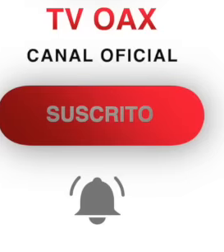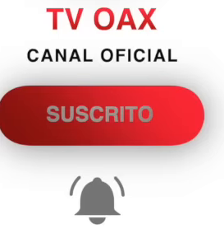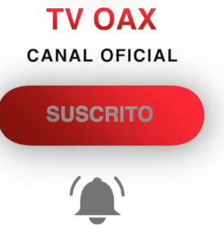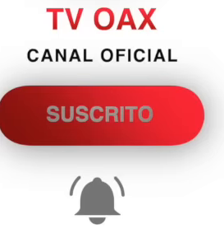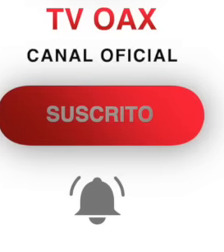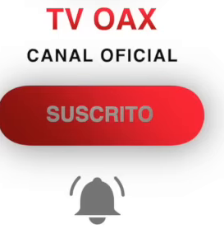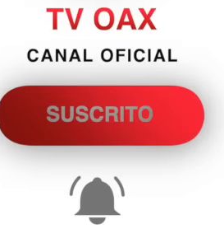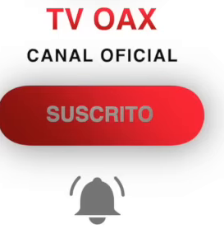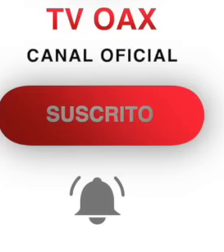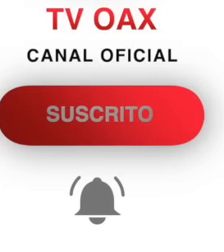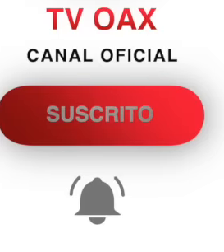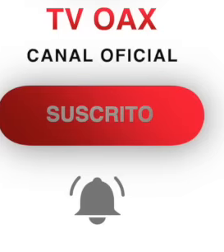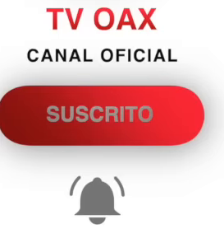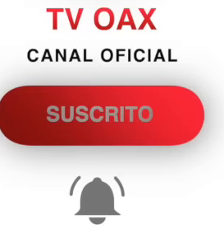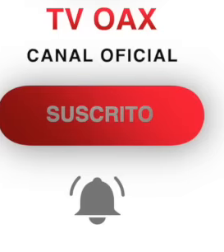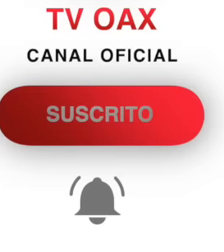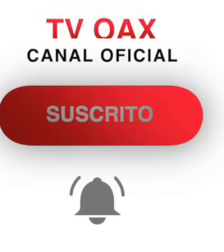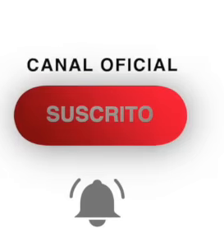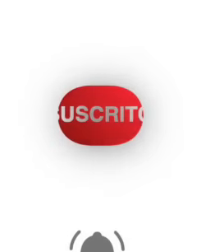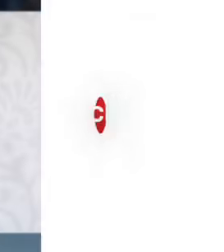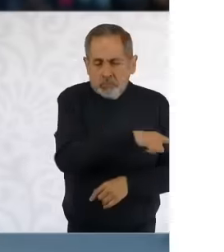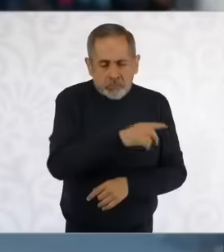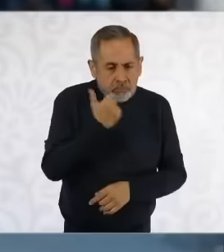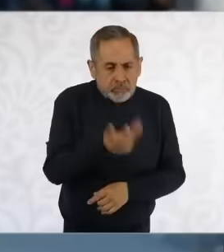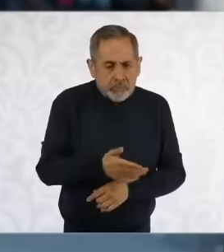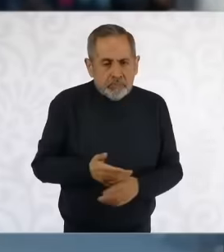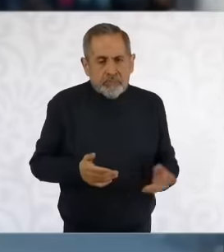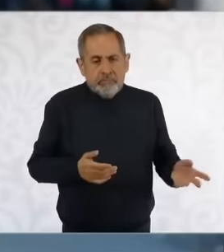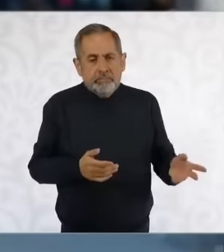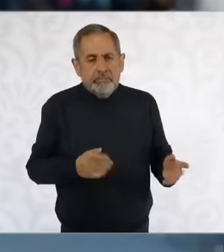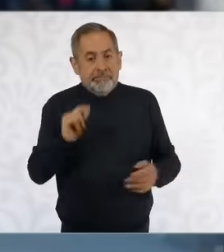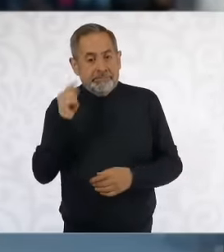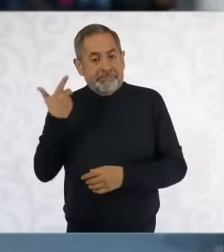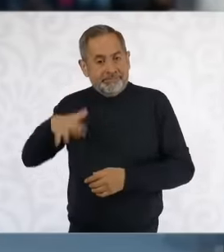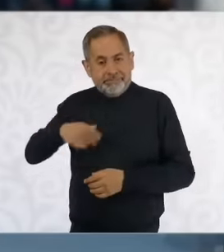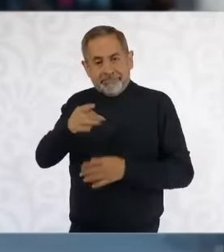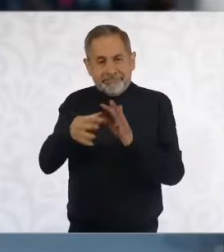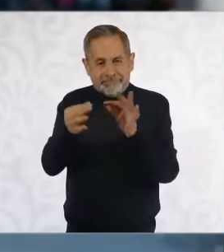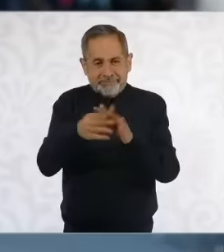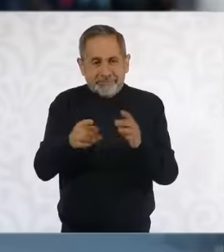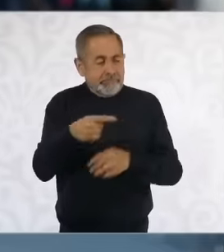profound changes and also eh a moment ago I also commented on it on the sidelines of the negotiation